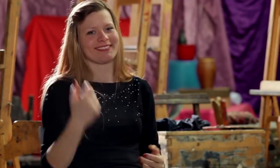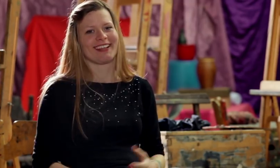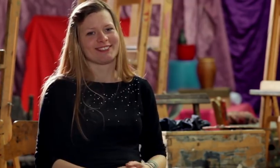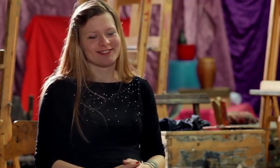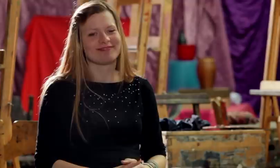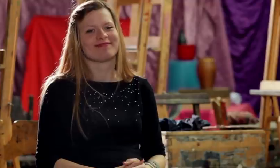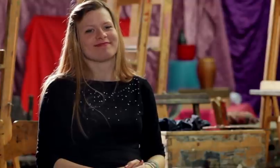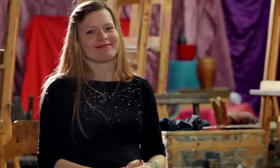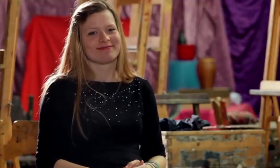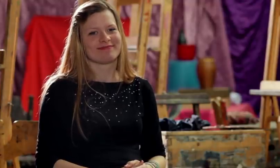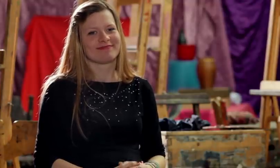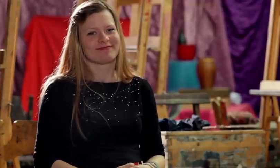it is a very important thing to remember.